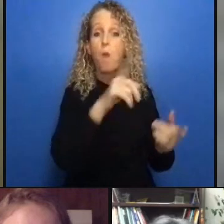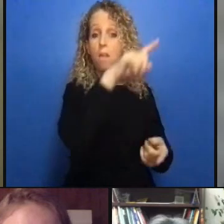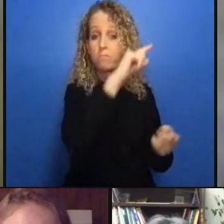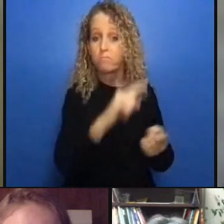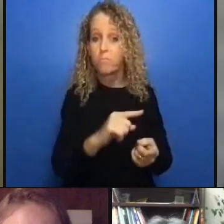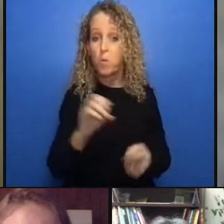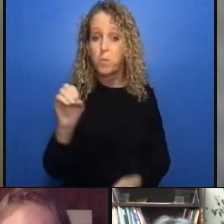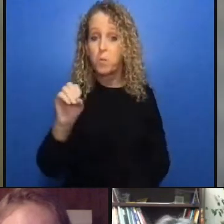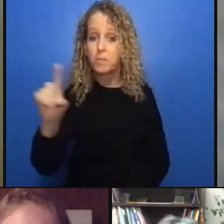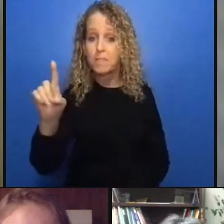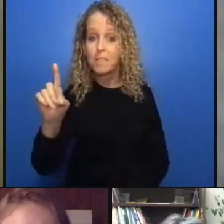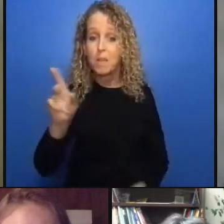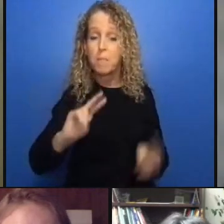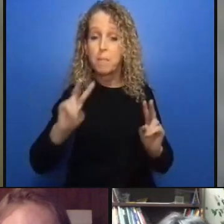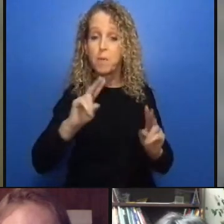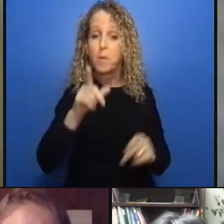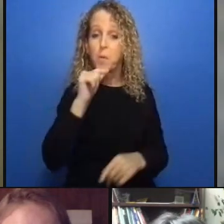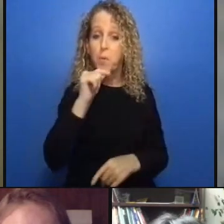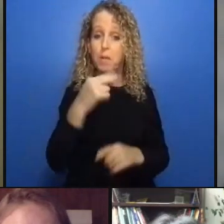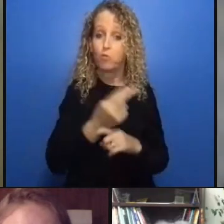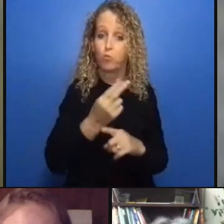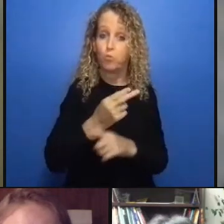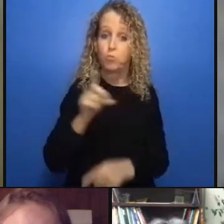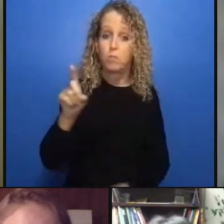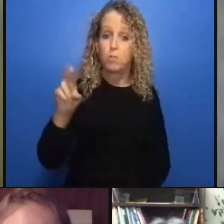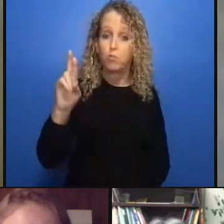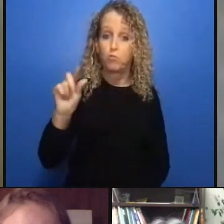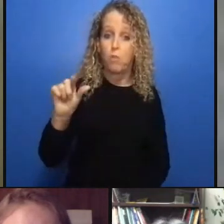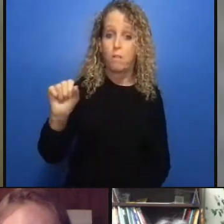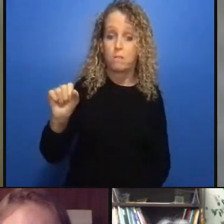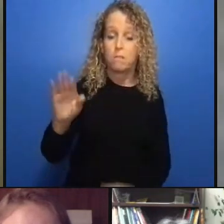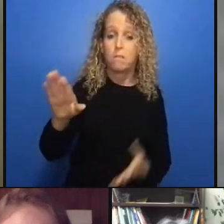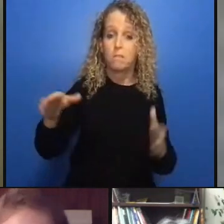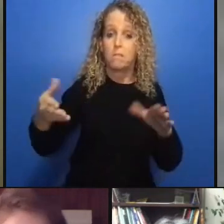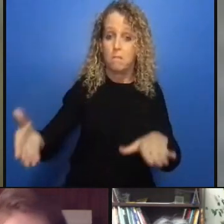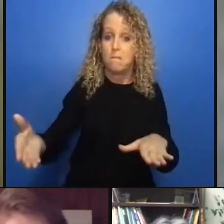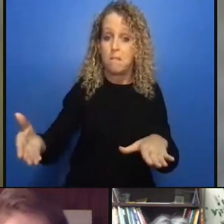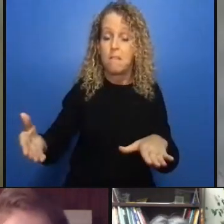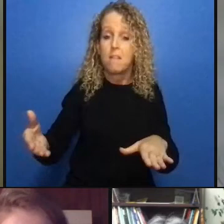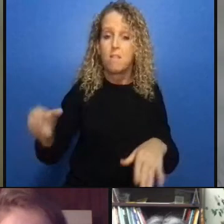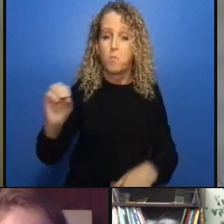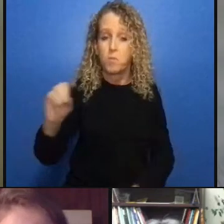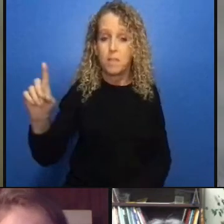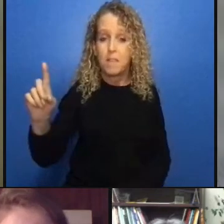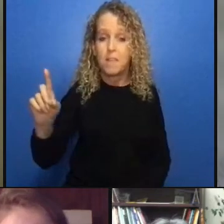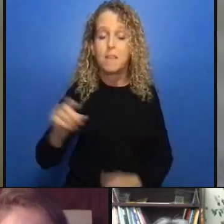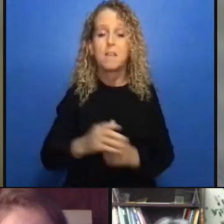frankly easy to implement and creating platforms and online resources that are disability friendly